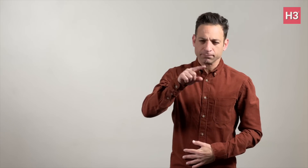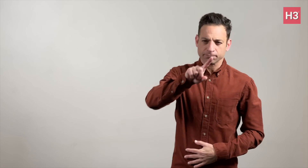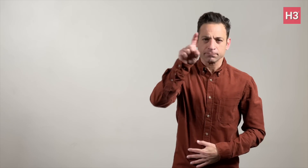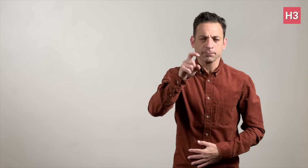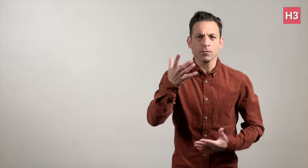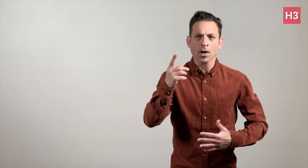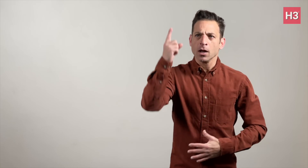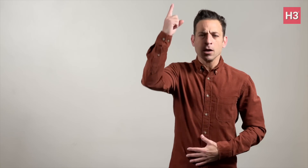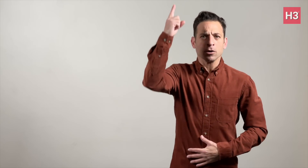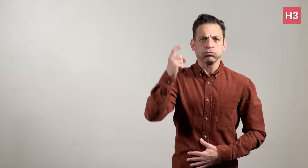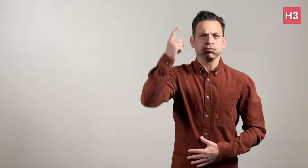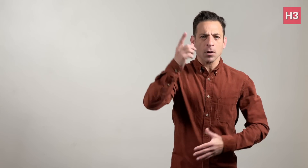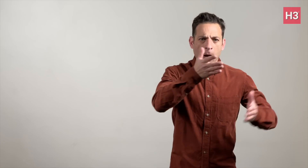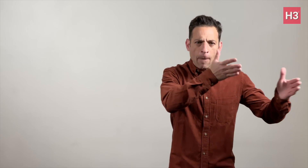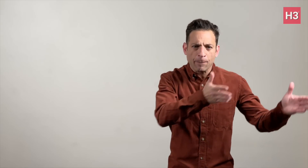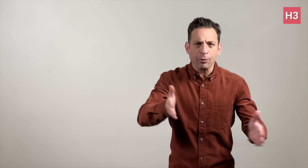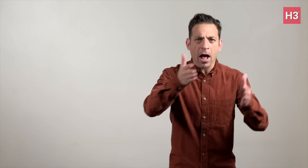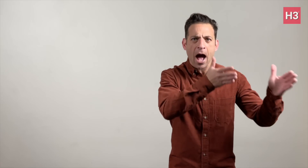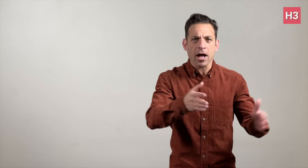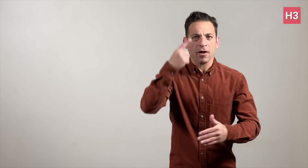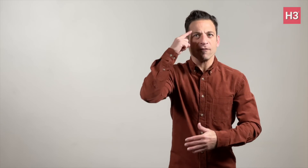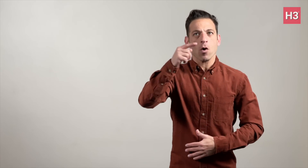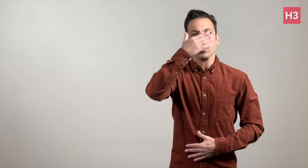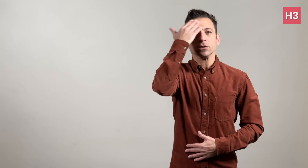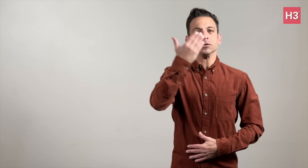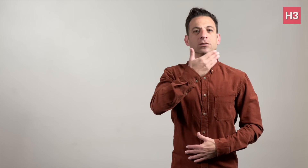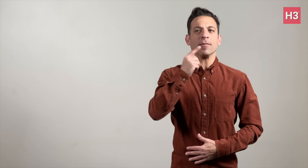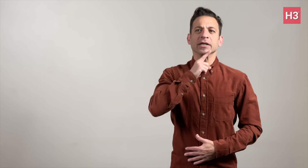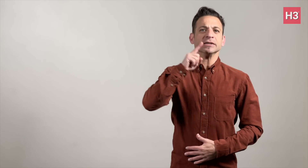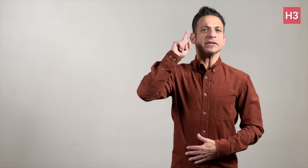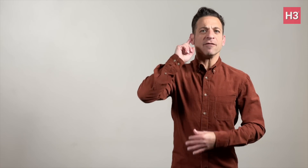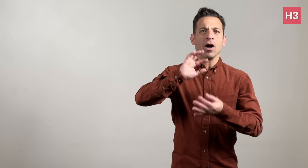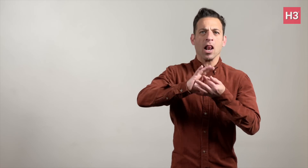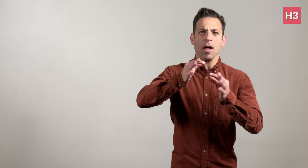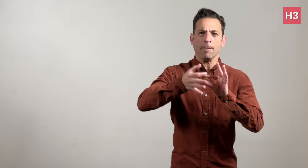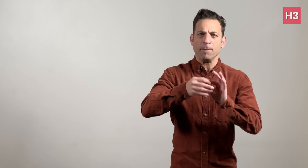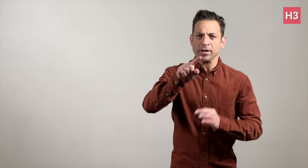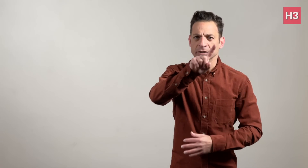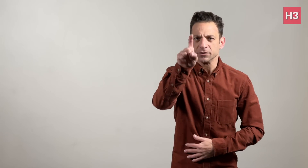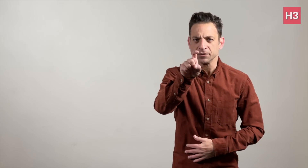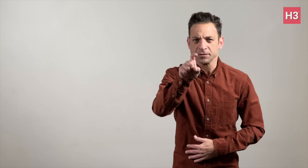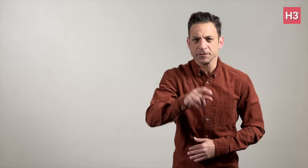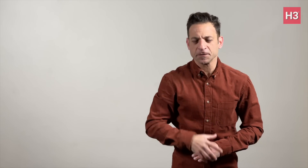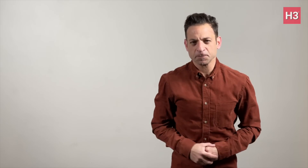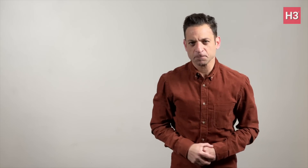When did planning for Summer Deaflympics begin?